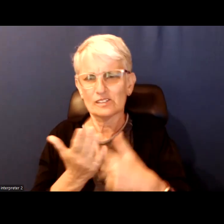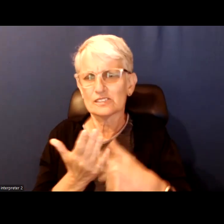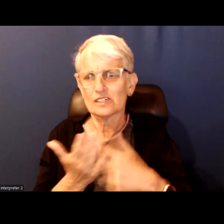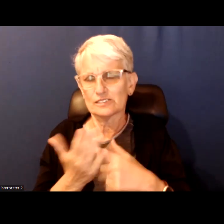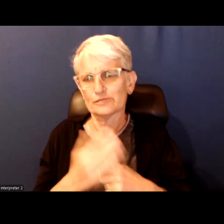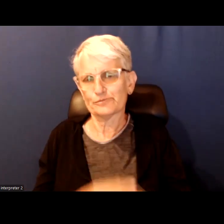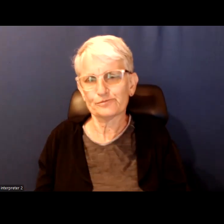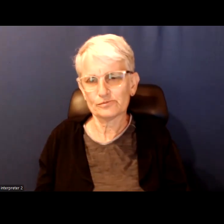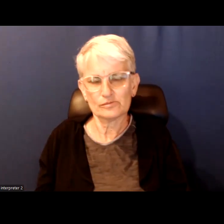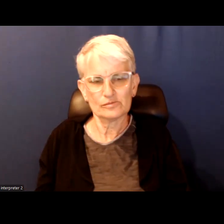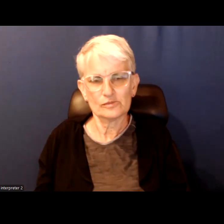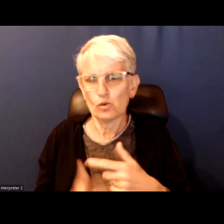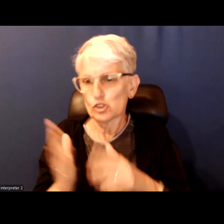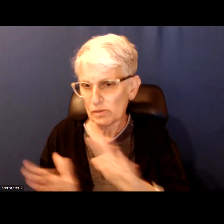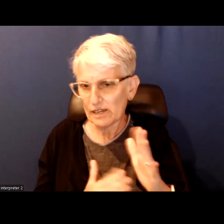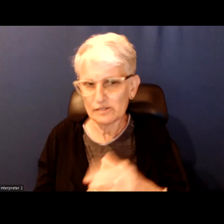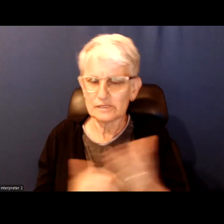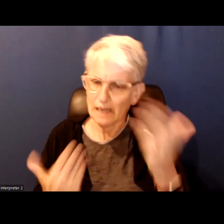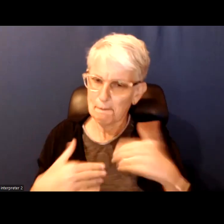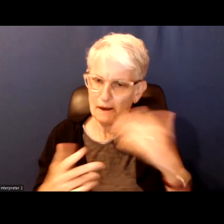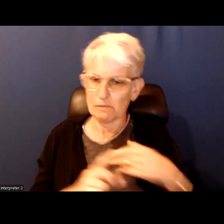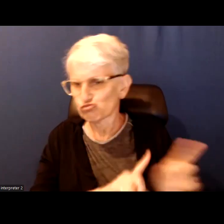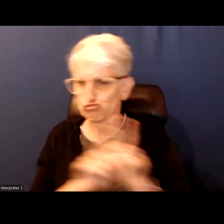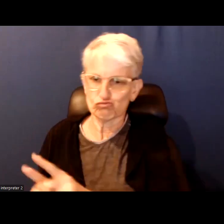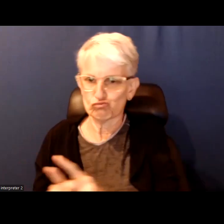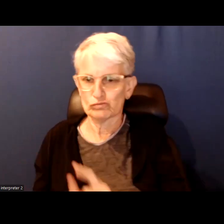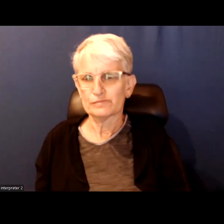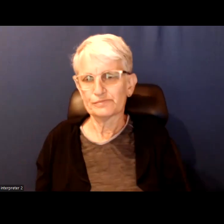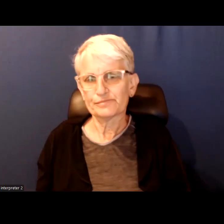What is your plan, come with me? We can go now. Sounds great thanks Jennifer.